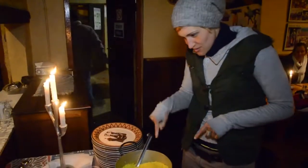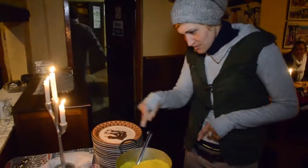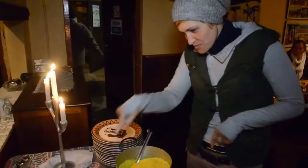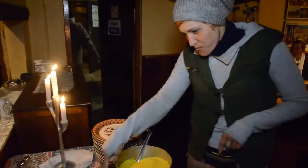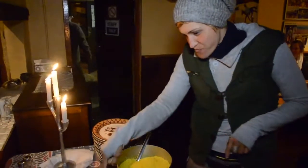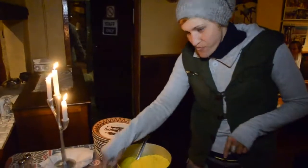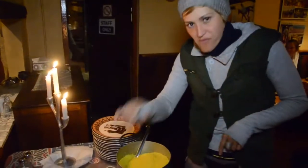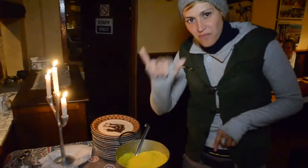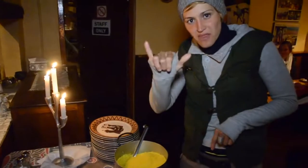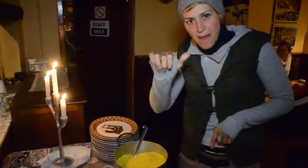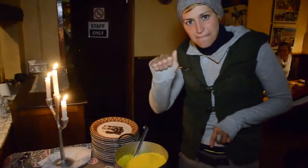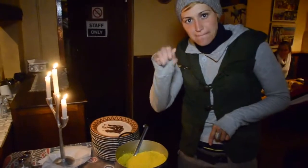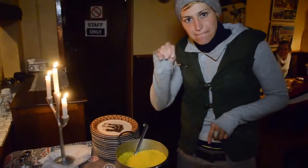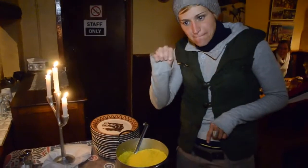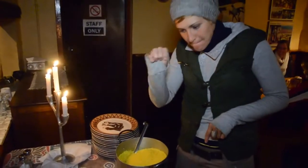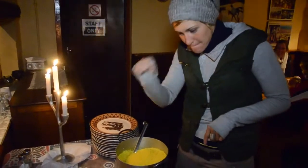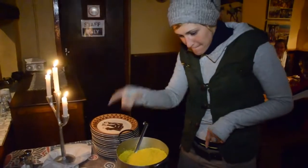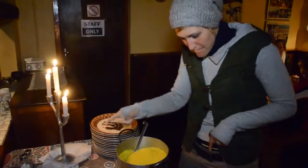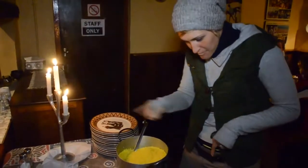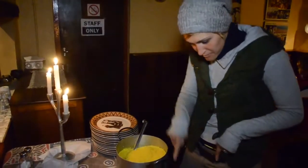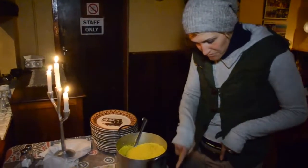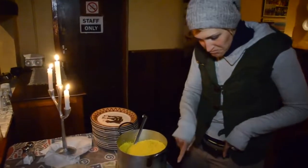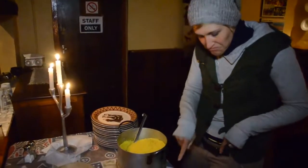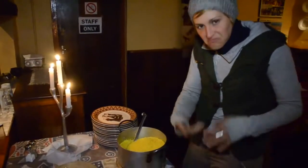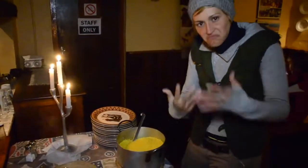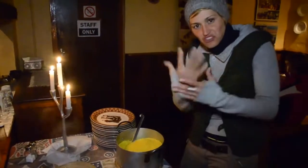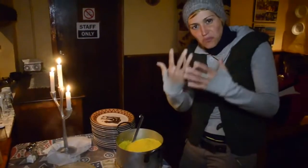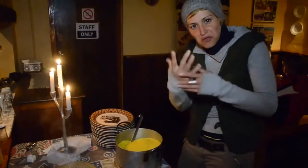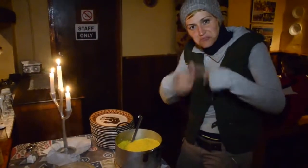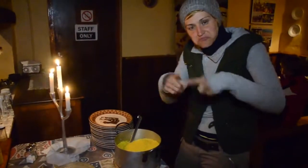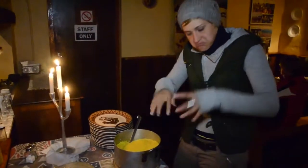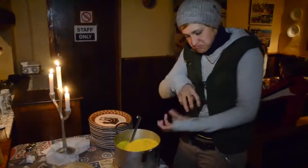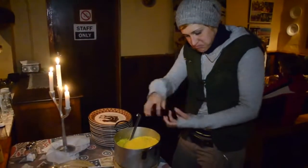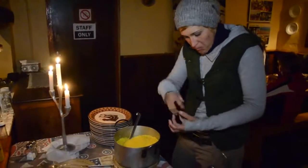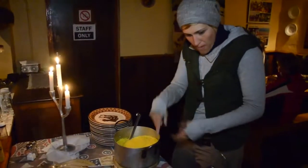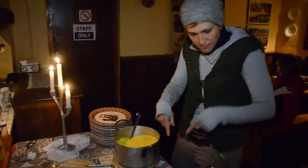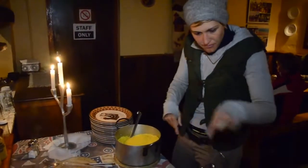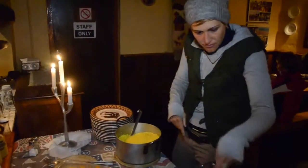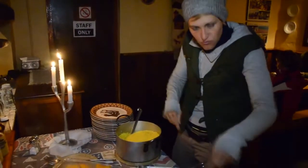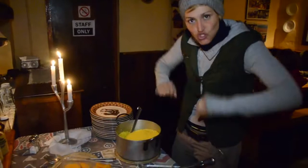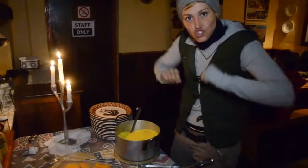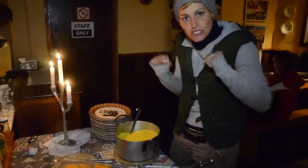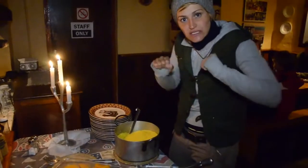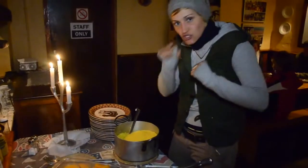This bowl is rice, and that is yams, this one is a mixed vegetable blend, that